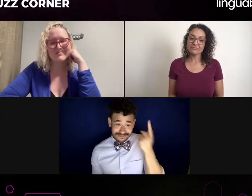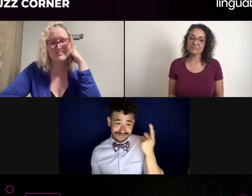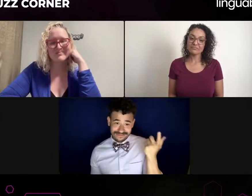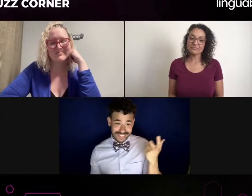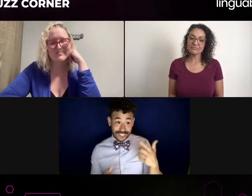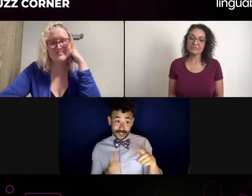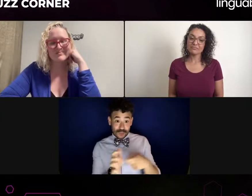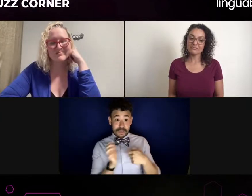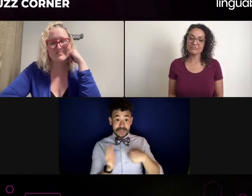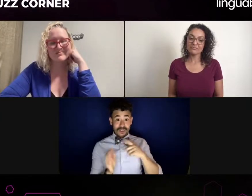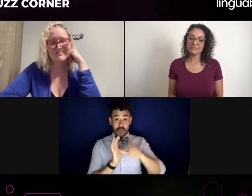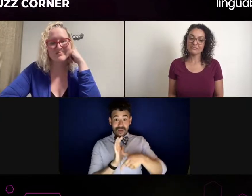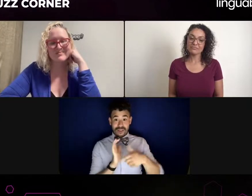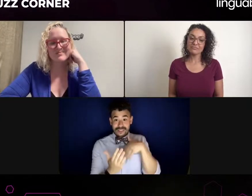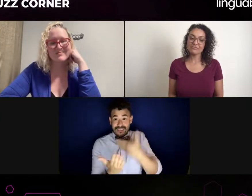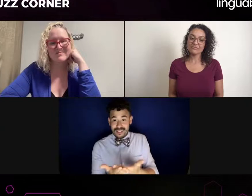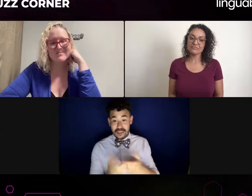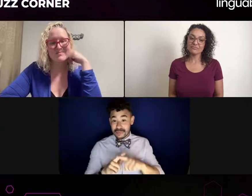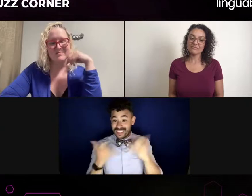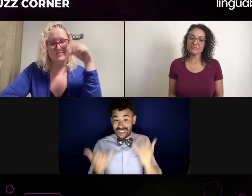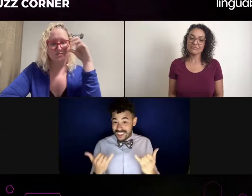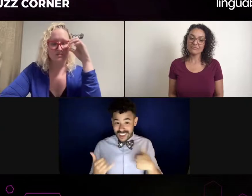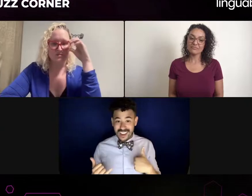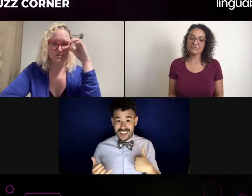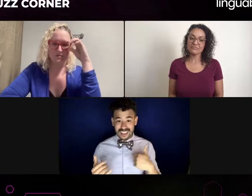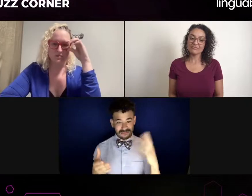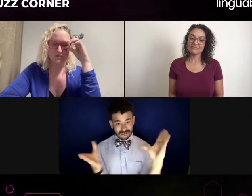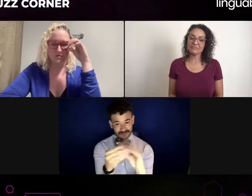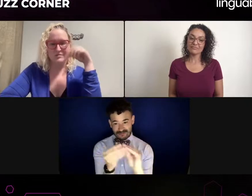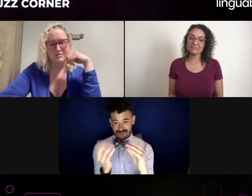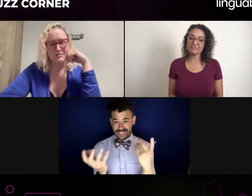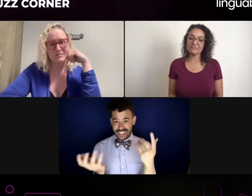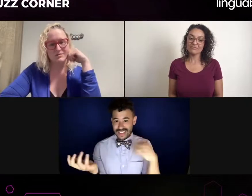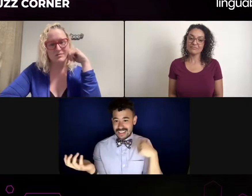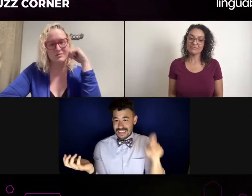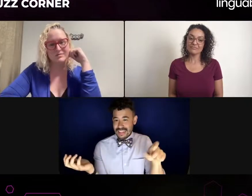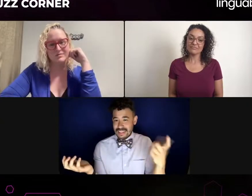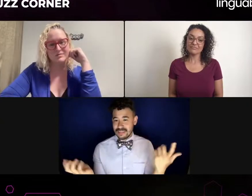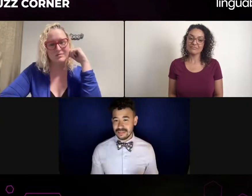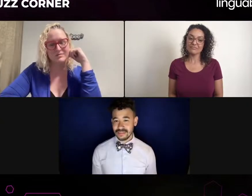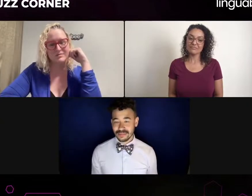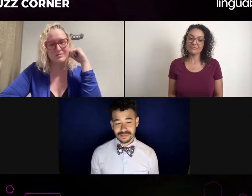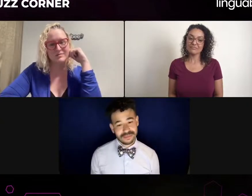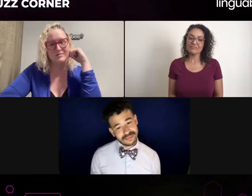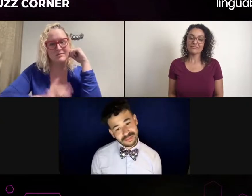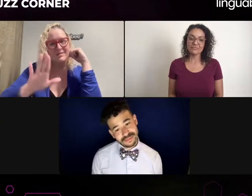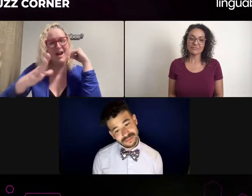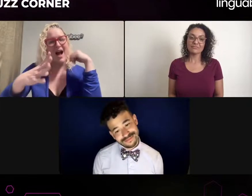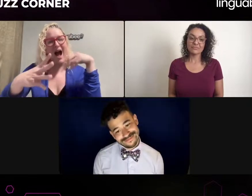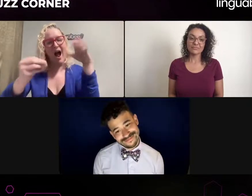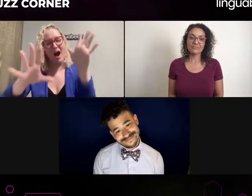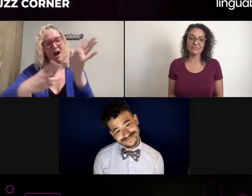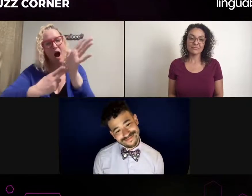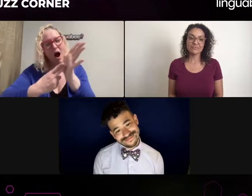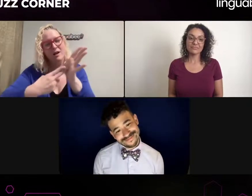the same role, what's the best process for that type of situation? What would you do for an interpreter that's interpreting for various deaf clients for one audition?